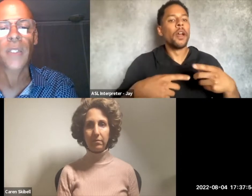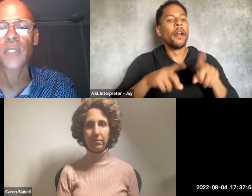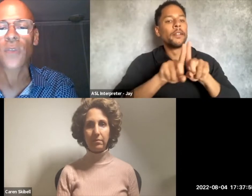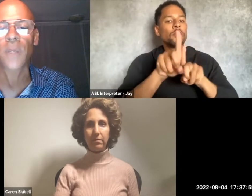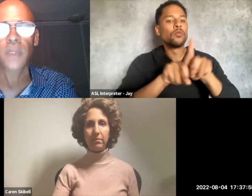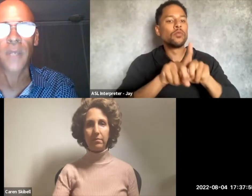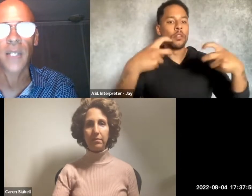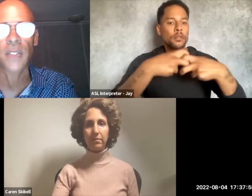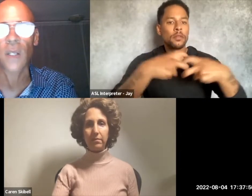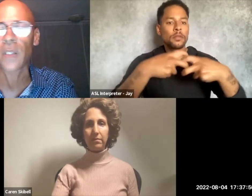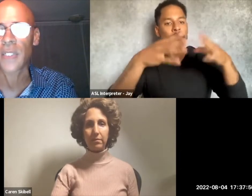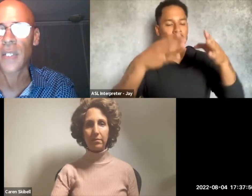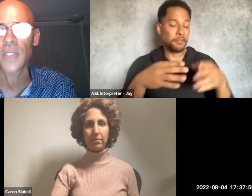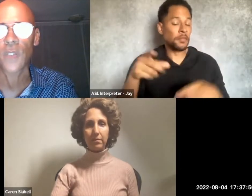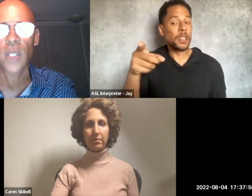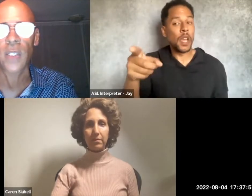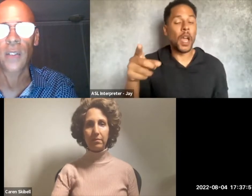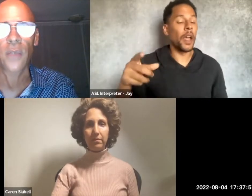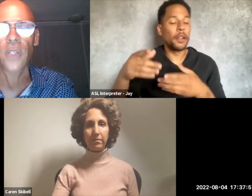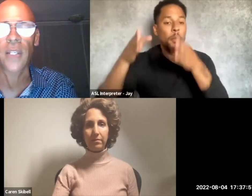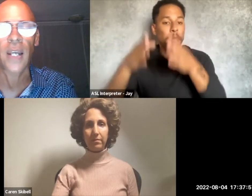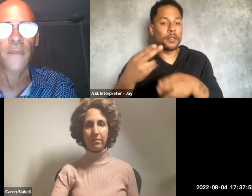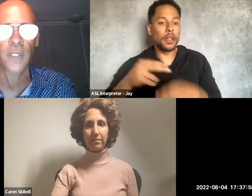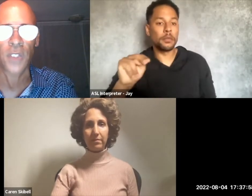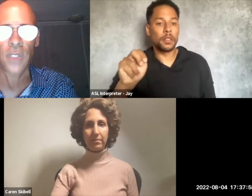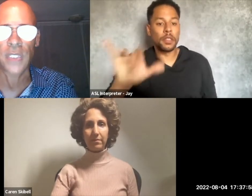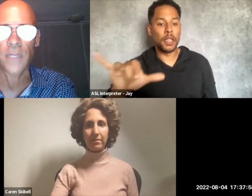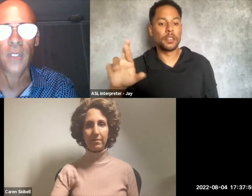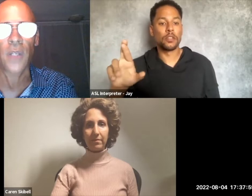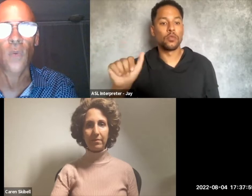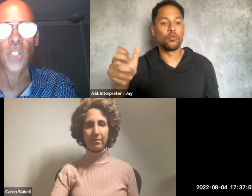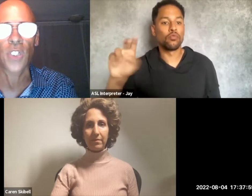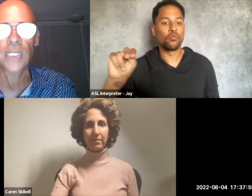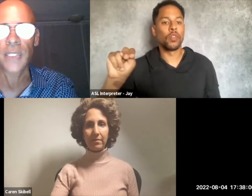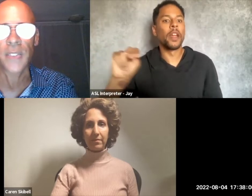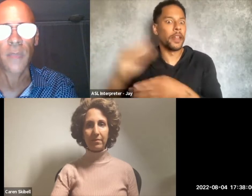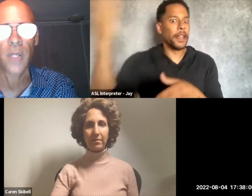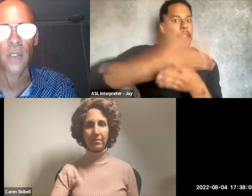but is interrupted by as stargazing Nancy Reagan and her gay confidante Jerry Zipkin in a Washington DC park.